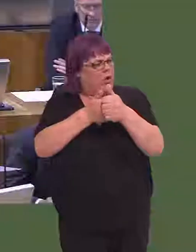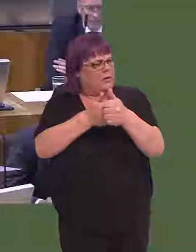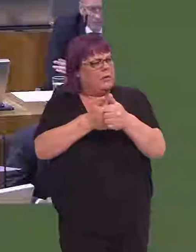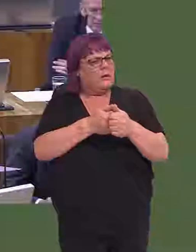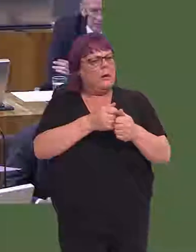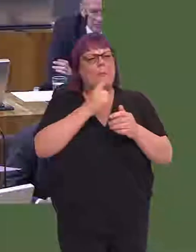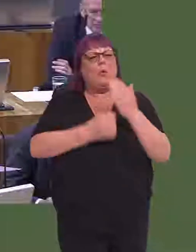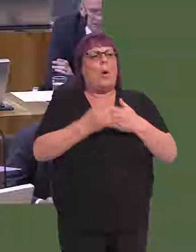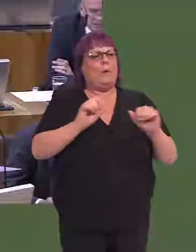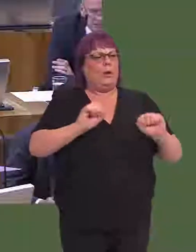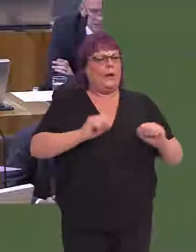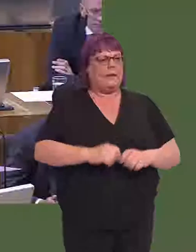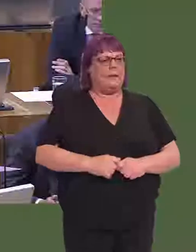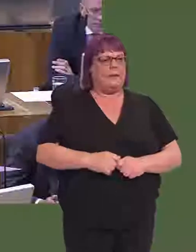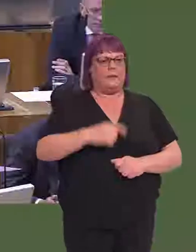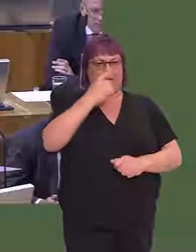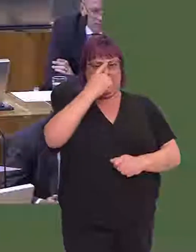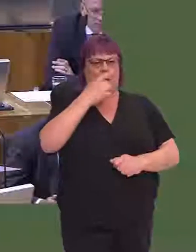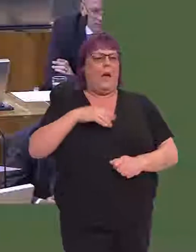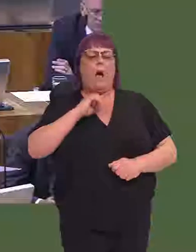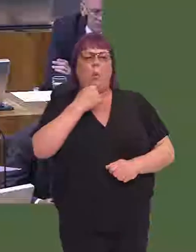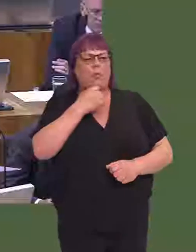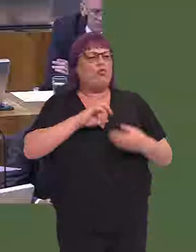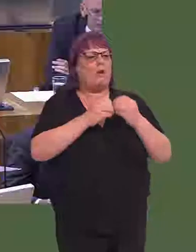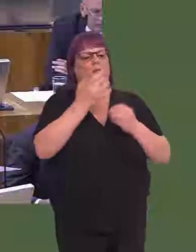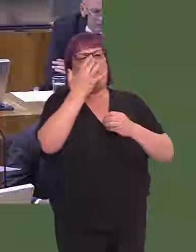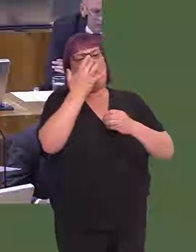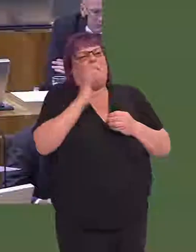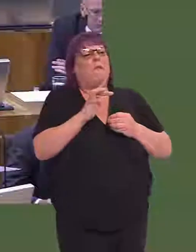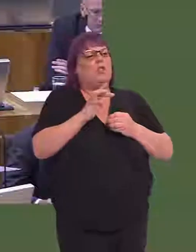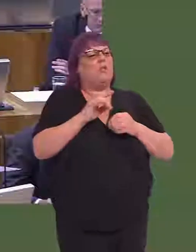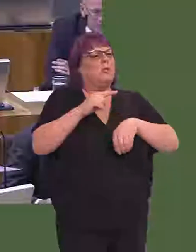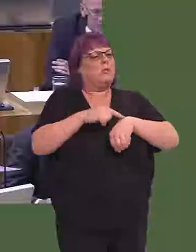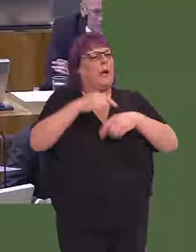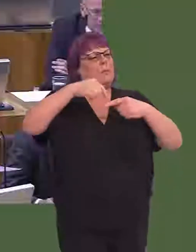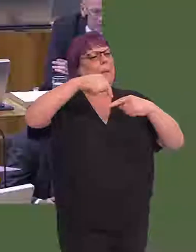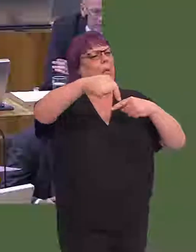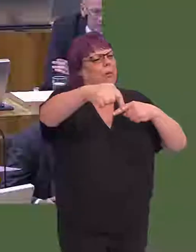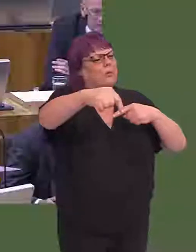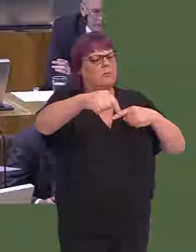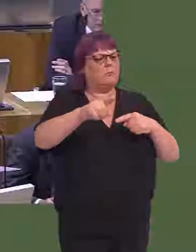I've never been somebody who would put an artificial timetable on when it should come out of special measures.